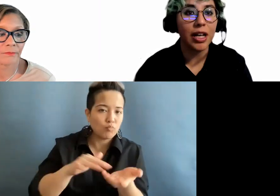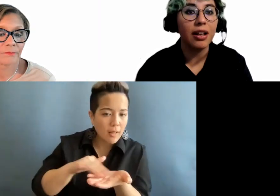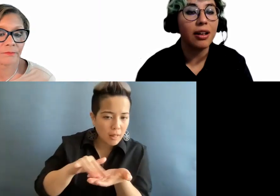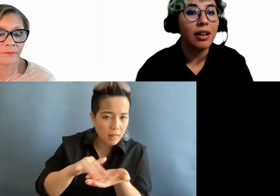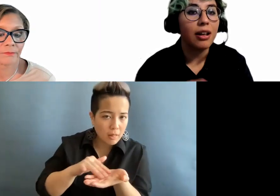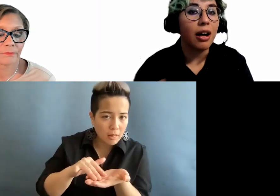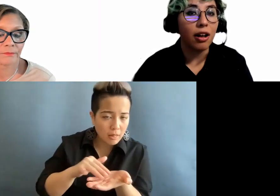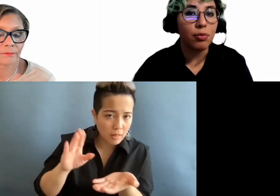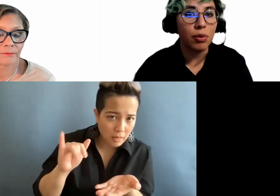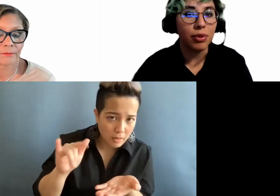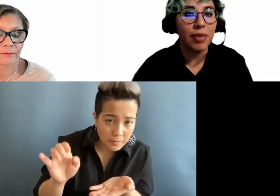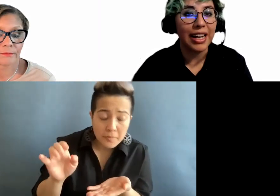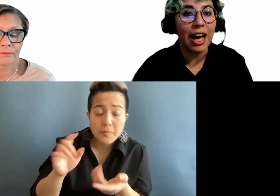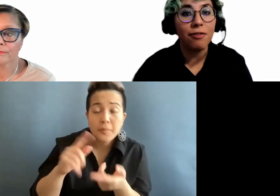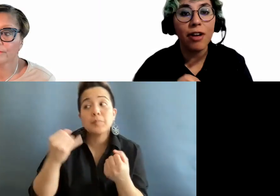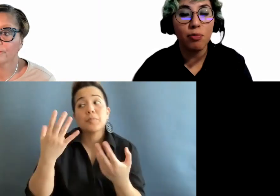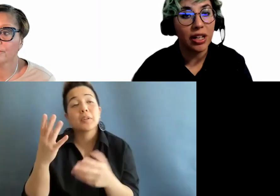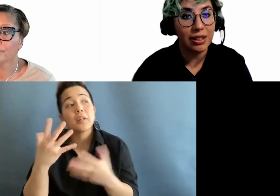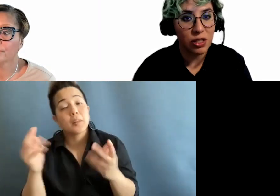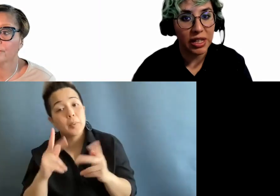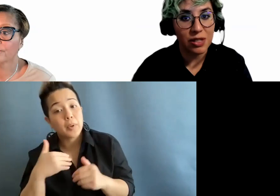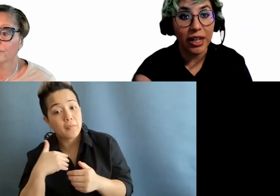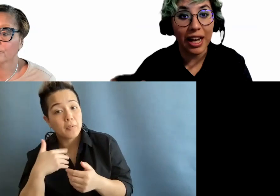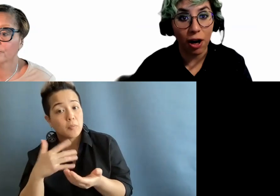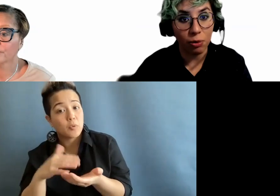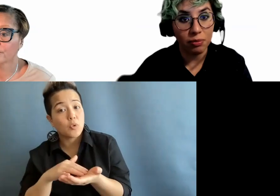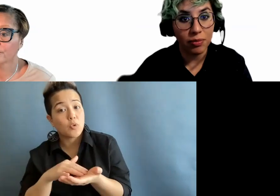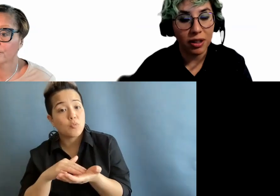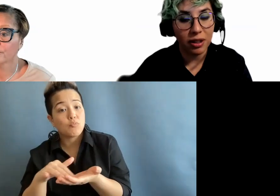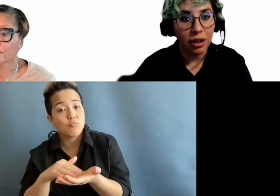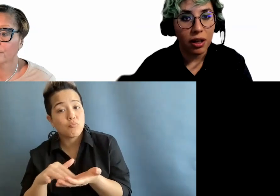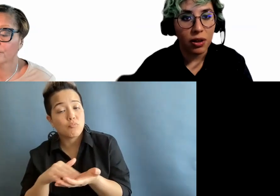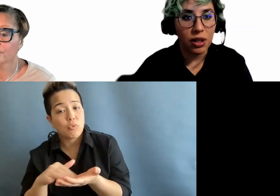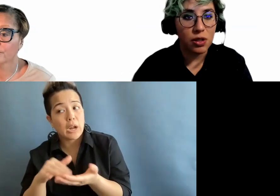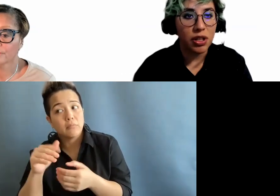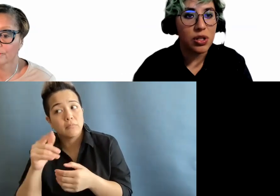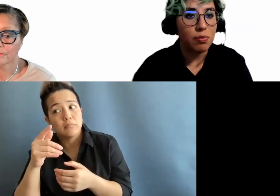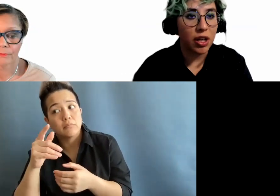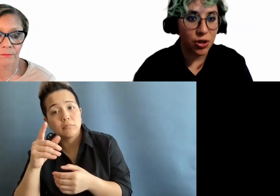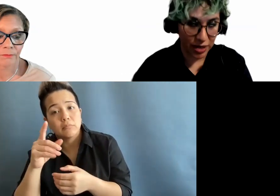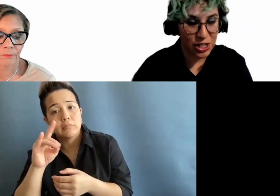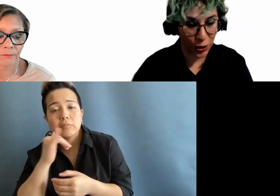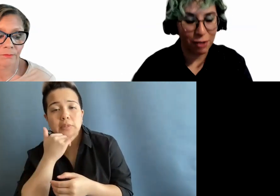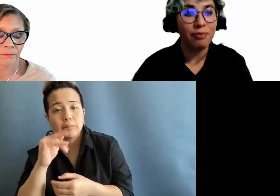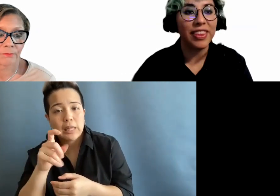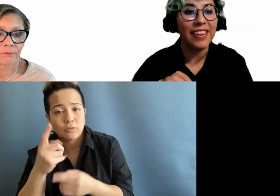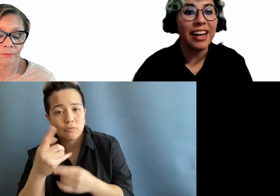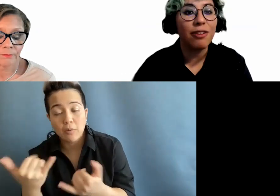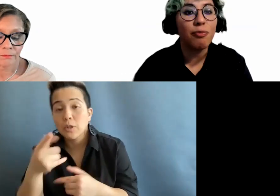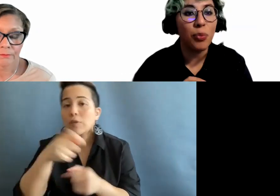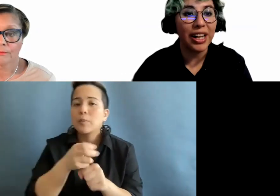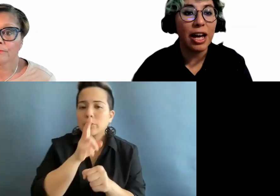but a lot of people might have braille in place right now. You need to make sure that a braille